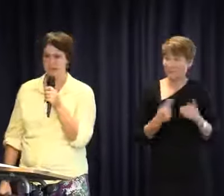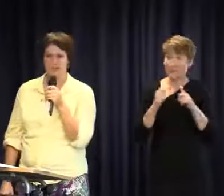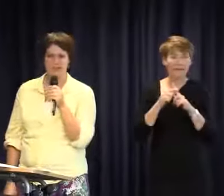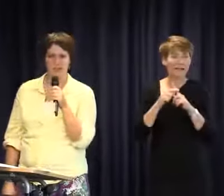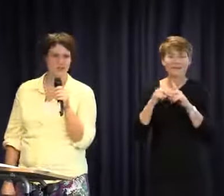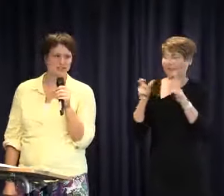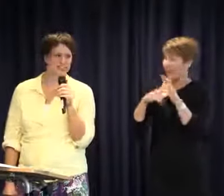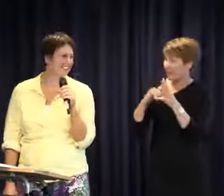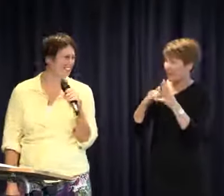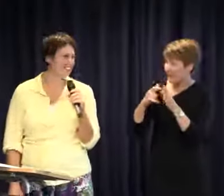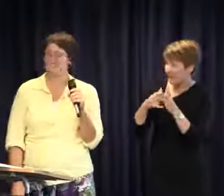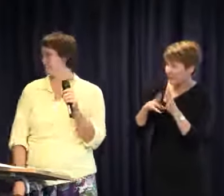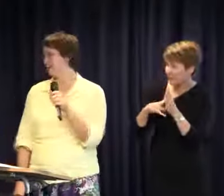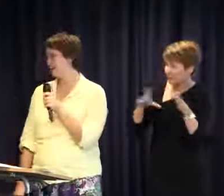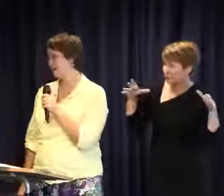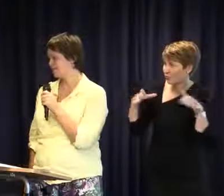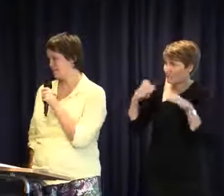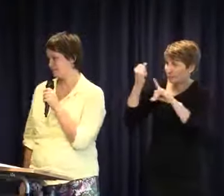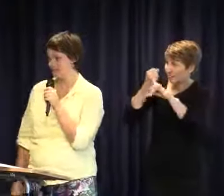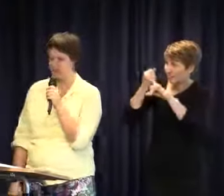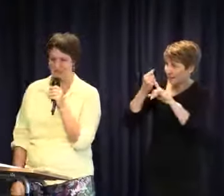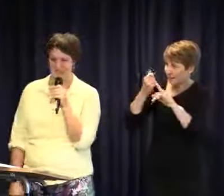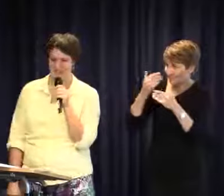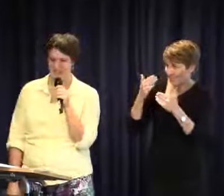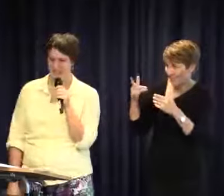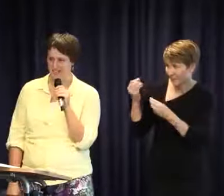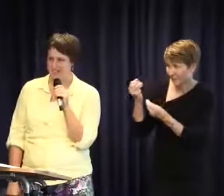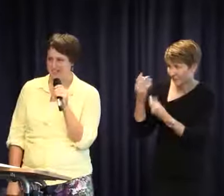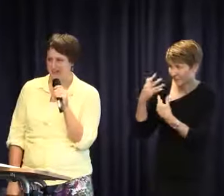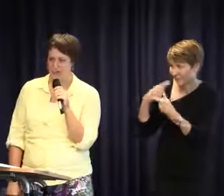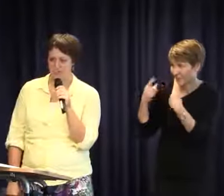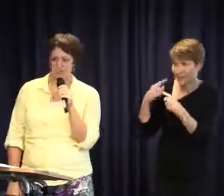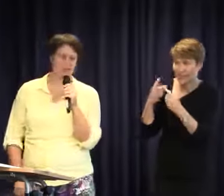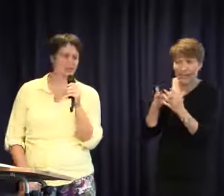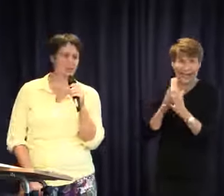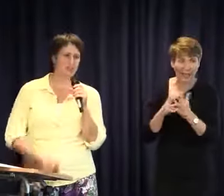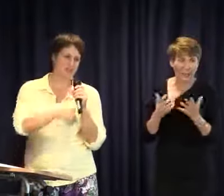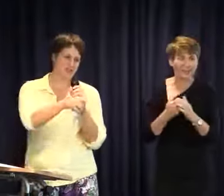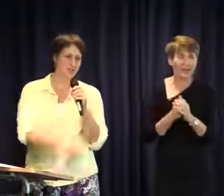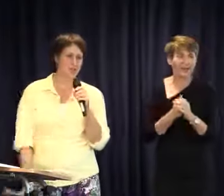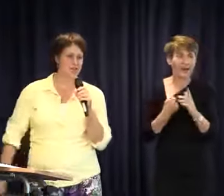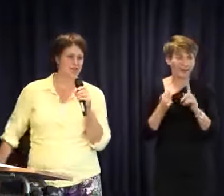know what that entails. Maybe some information about that. I also just wanted to second what